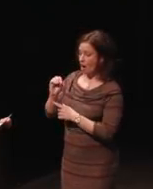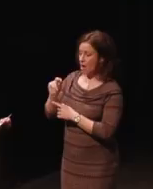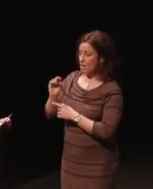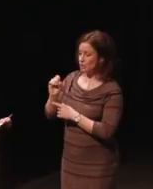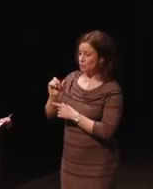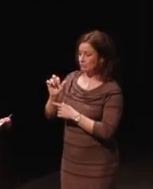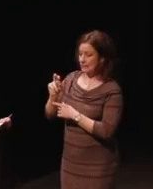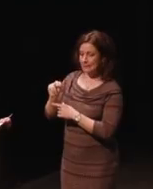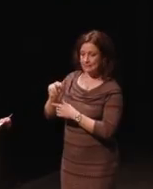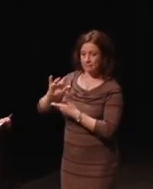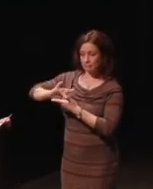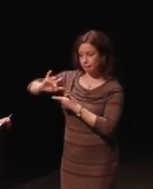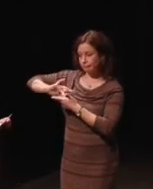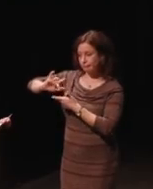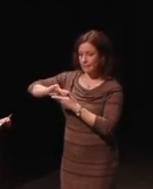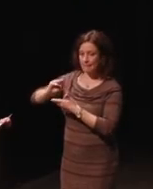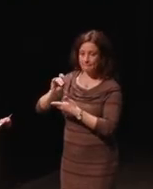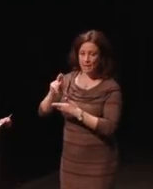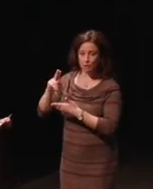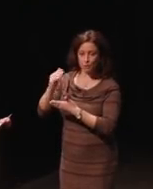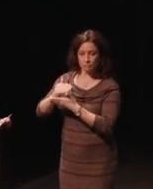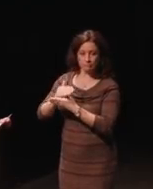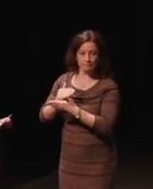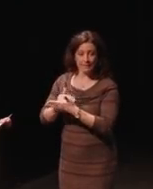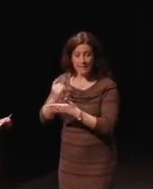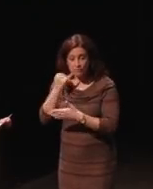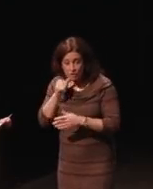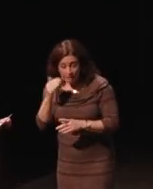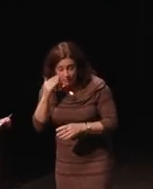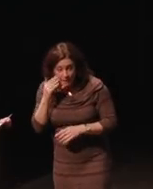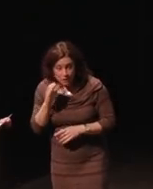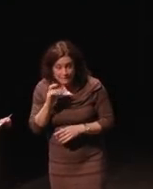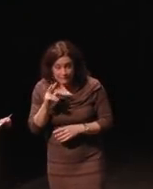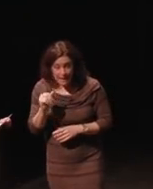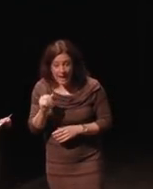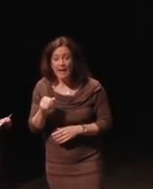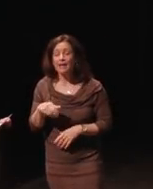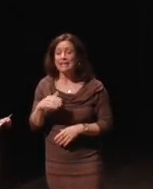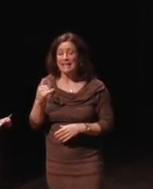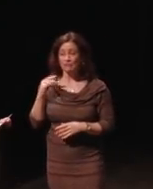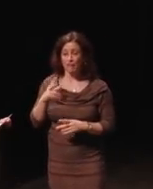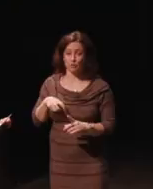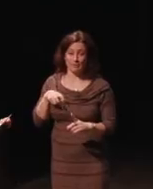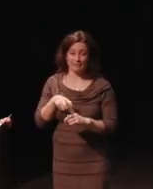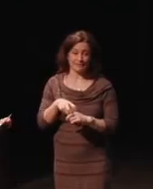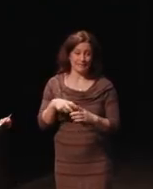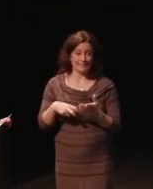if you're not familiar with what the CVAA does, if you happen to be sighted close your eyes and try